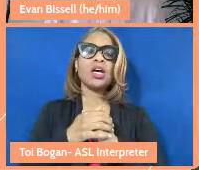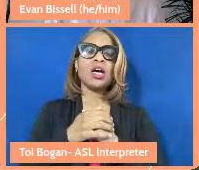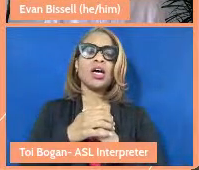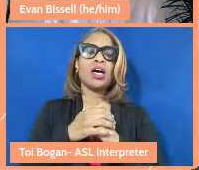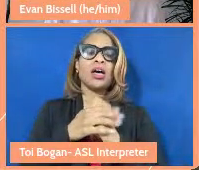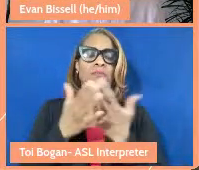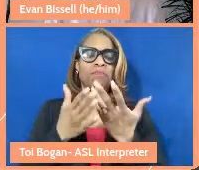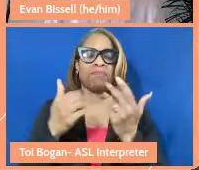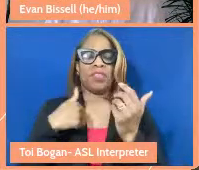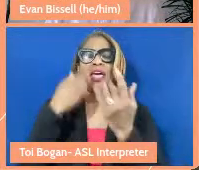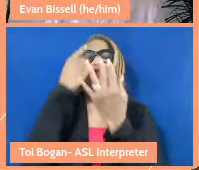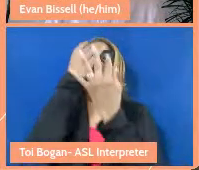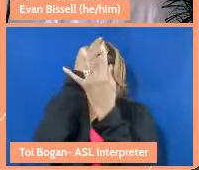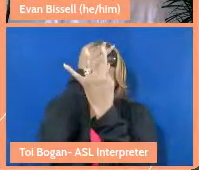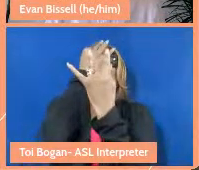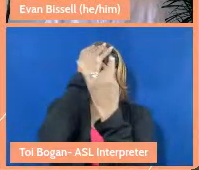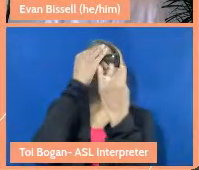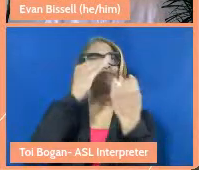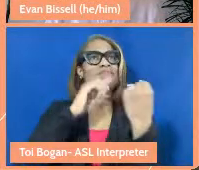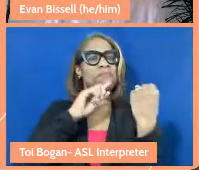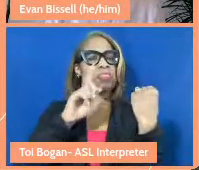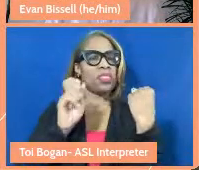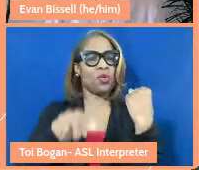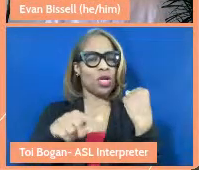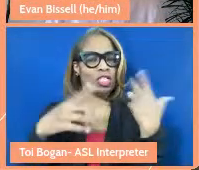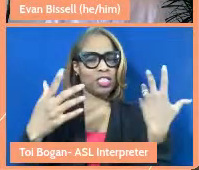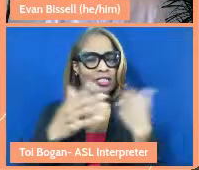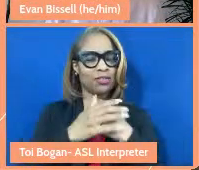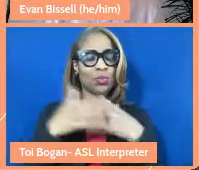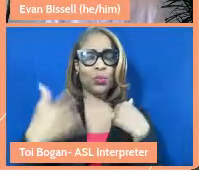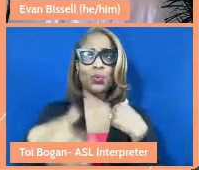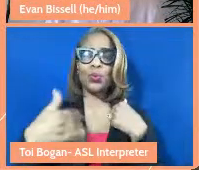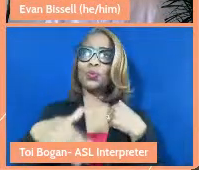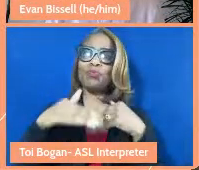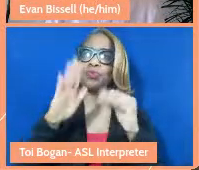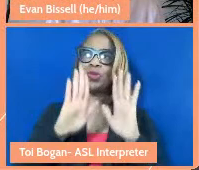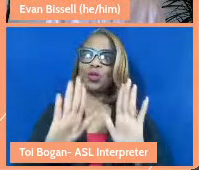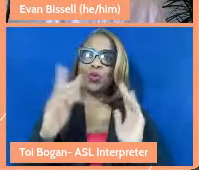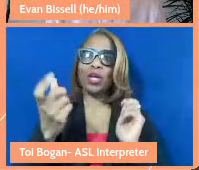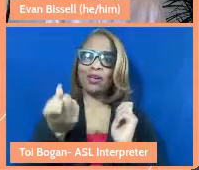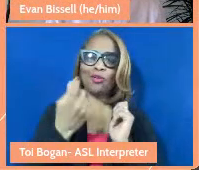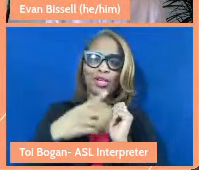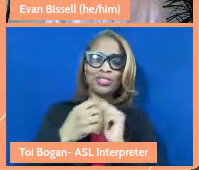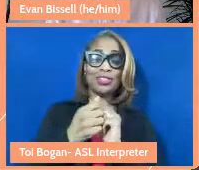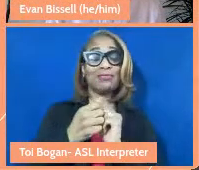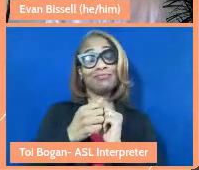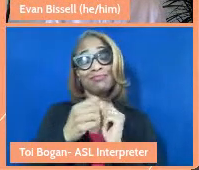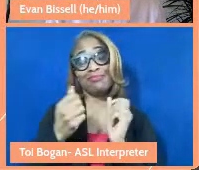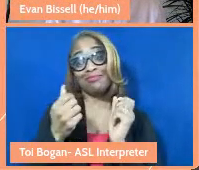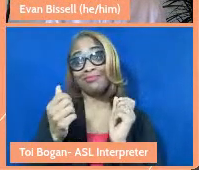about the question. And I think a great question, like a lot of good questions, it could take